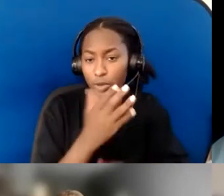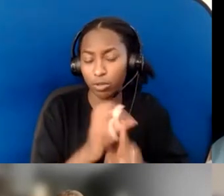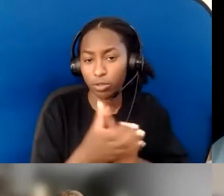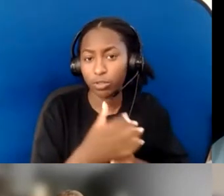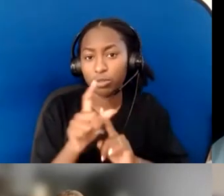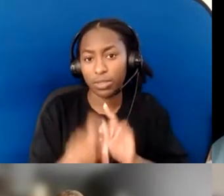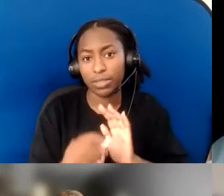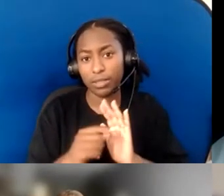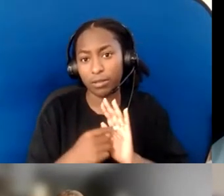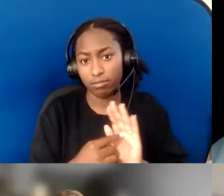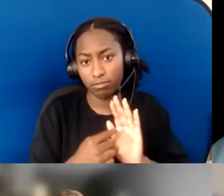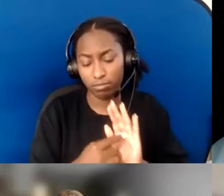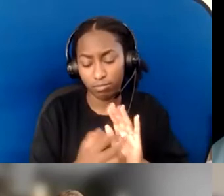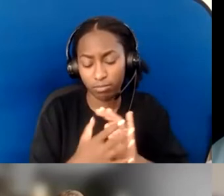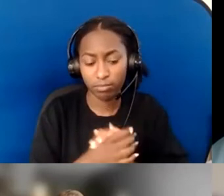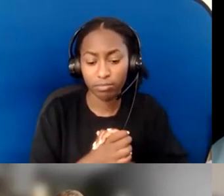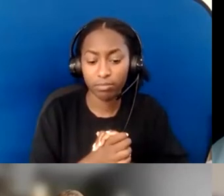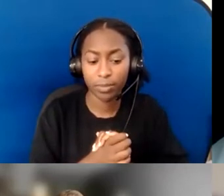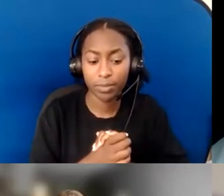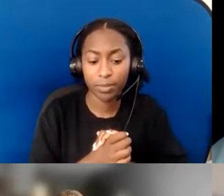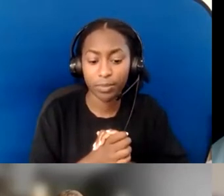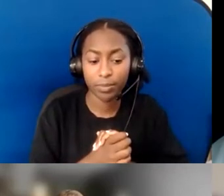is having a line item in your budget,